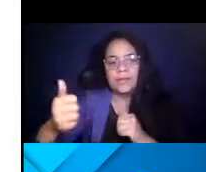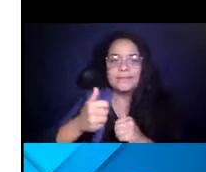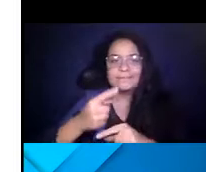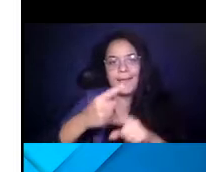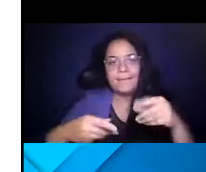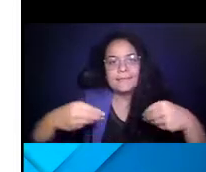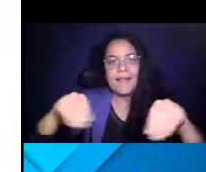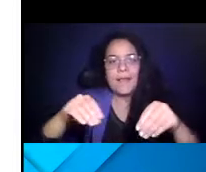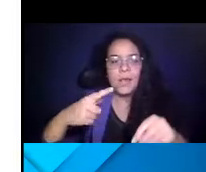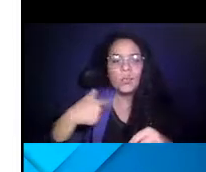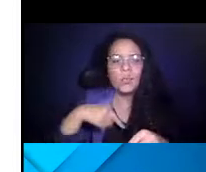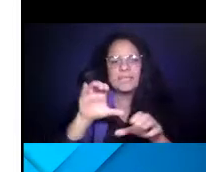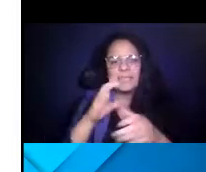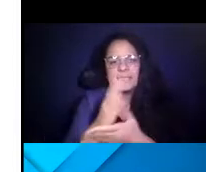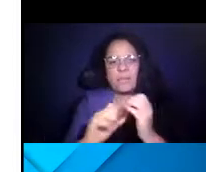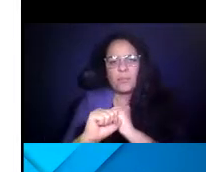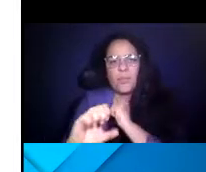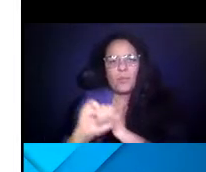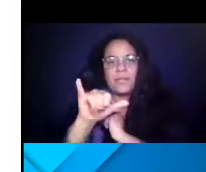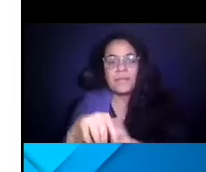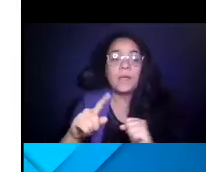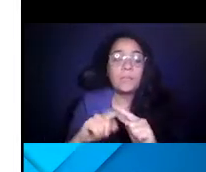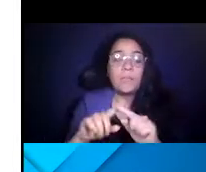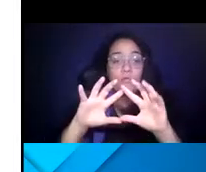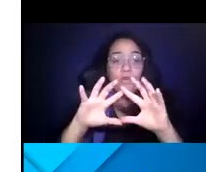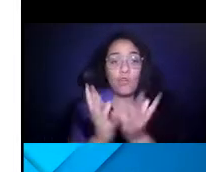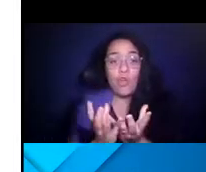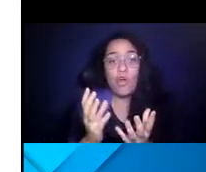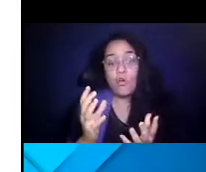14:57:28 We have been doing some promotions like that, but overall, we're looking forward